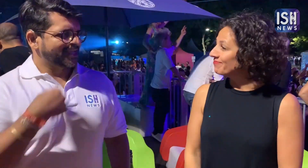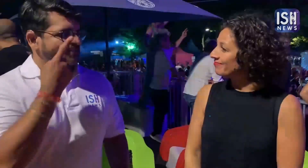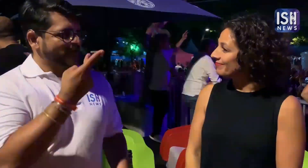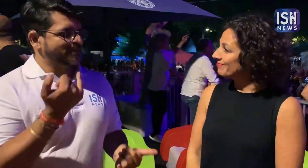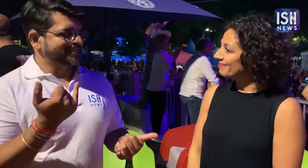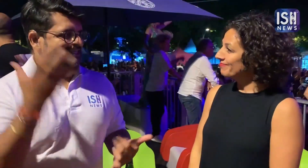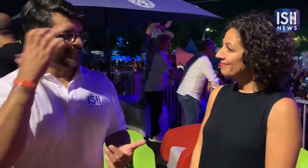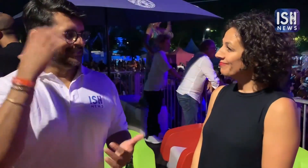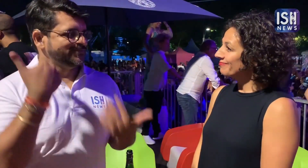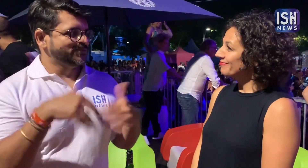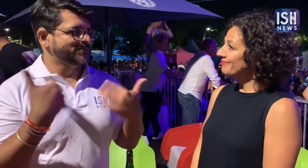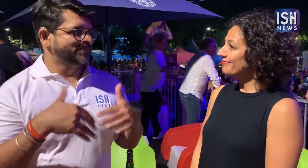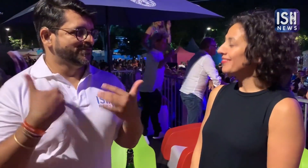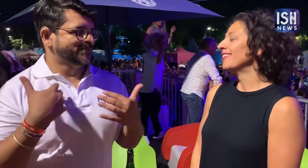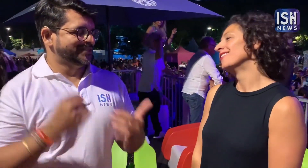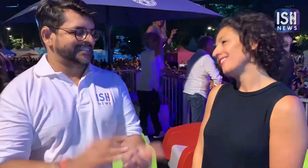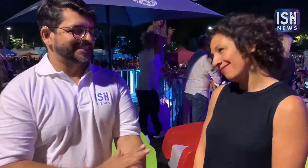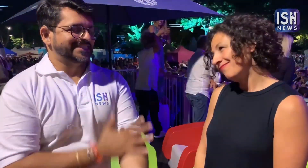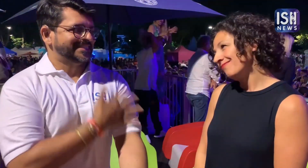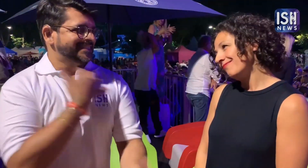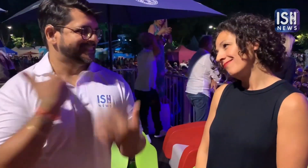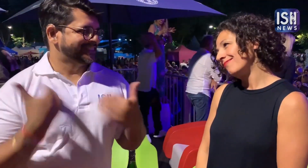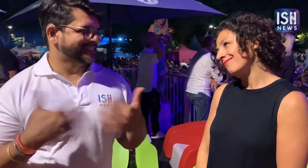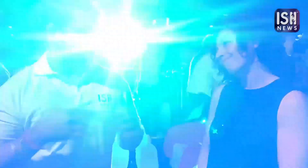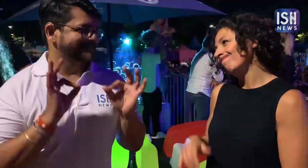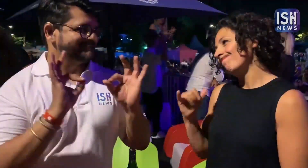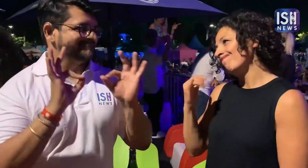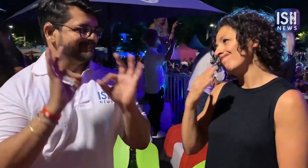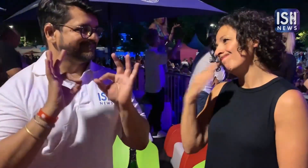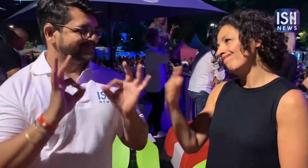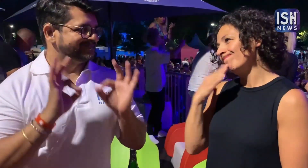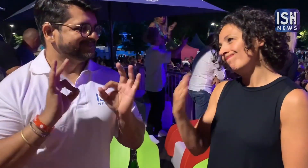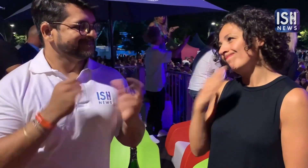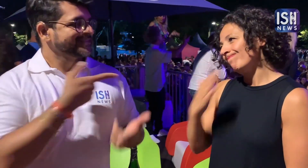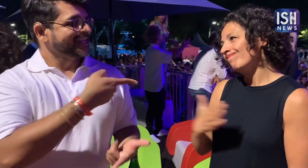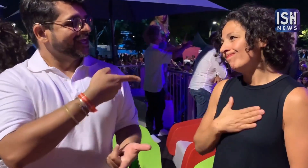I saw it in the afternoon. It was very good! I had goosebumps! Thank you!